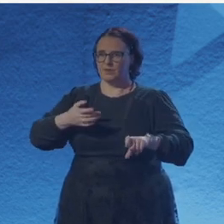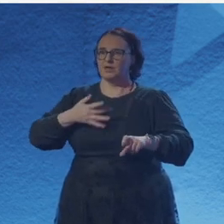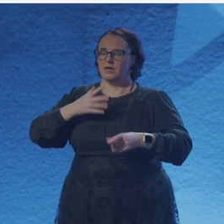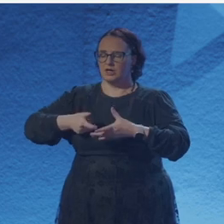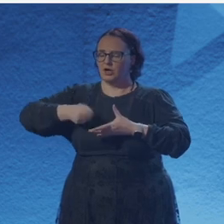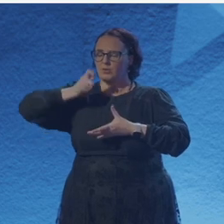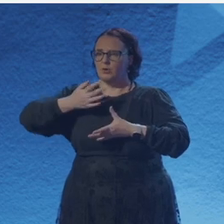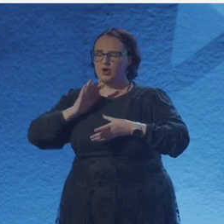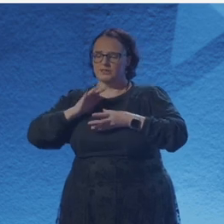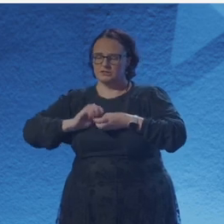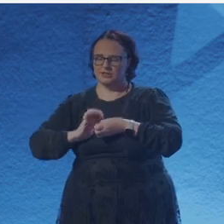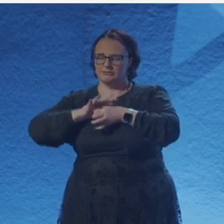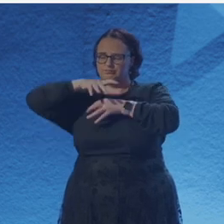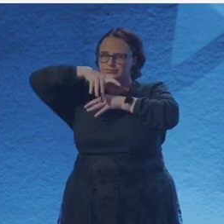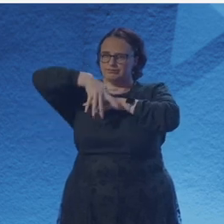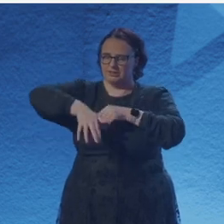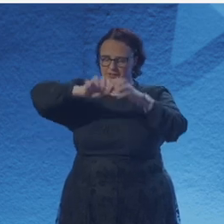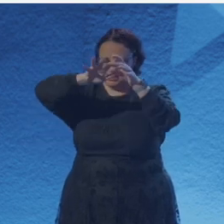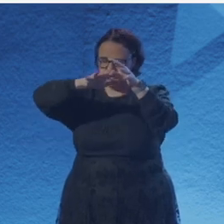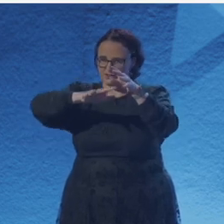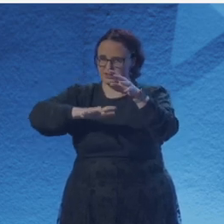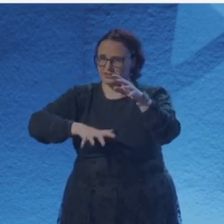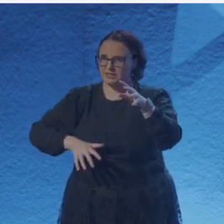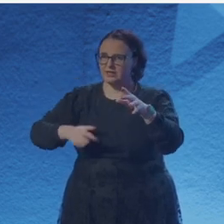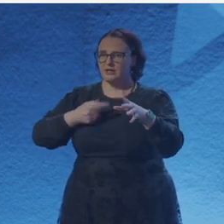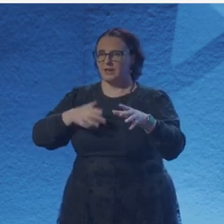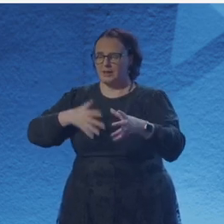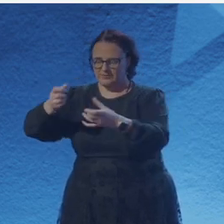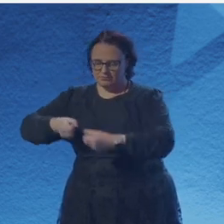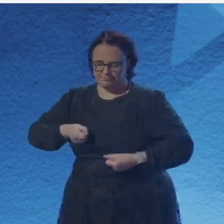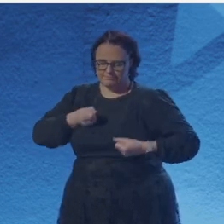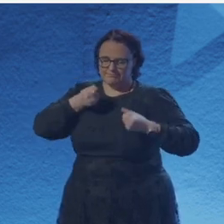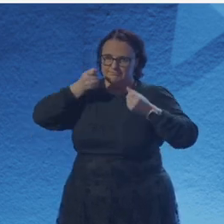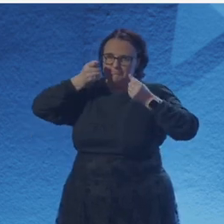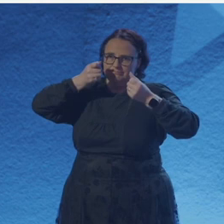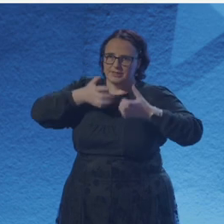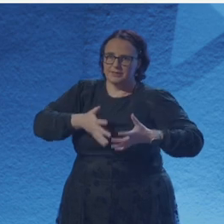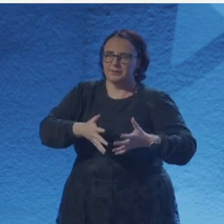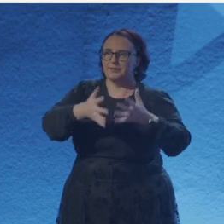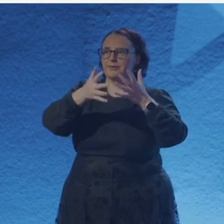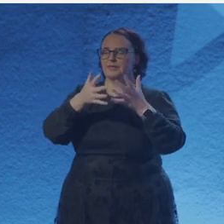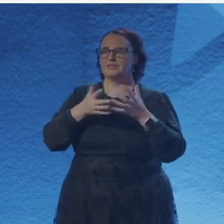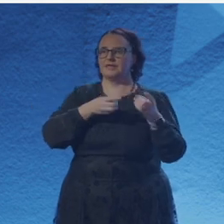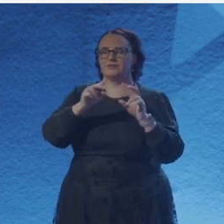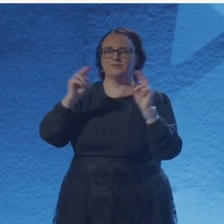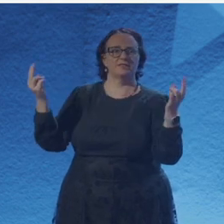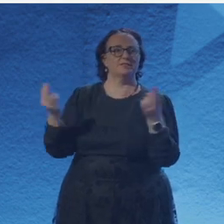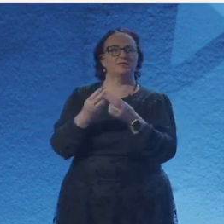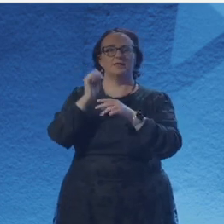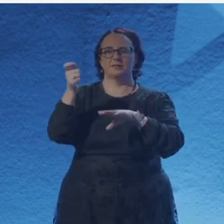and it's called The Best Poems, which I don't claim to write, but let's hope this is one of them. Because the best poems are written standing up.